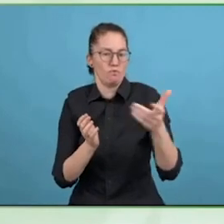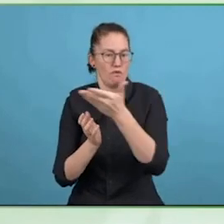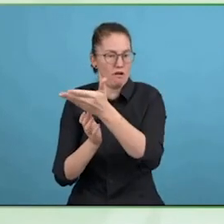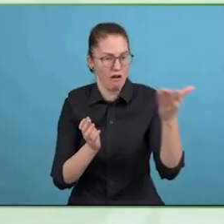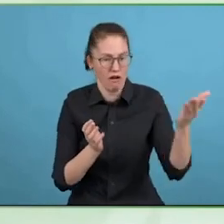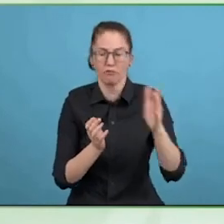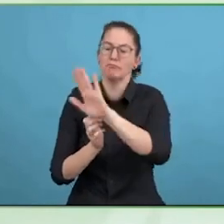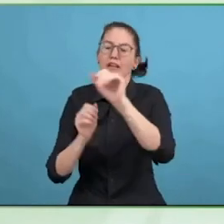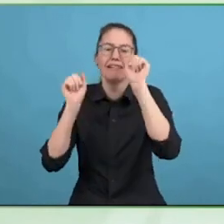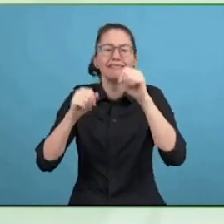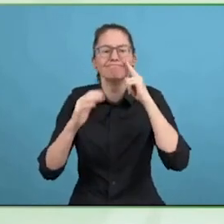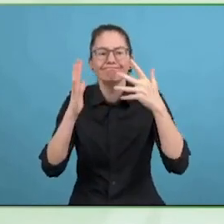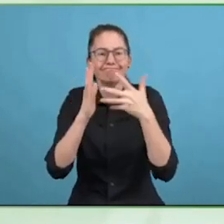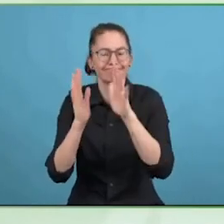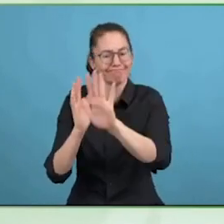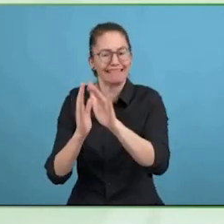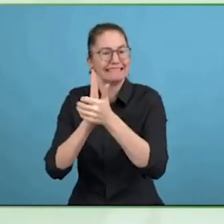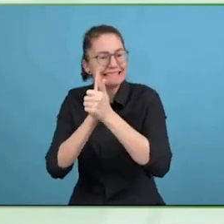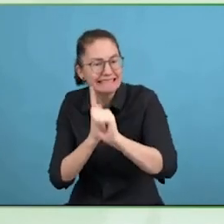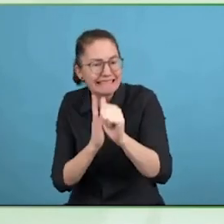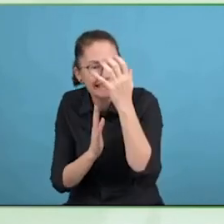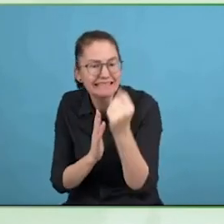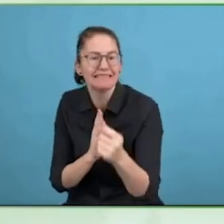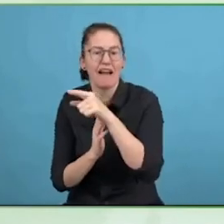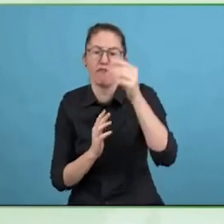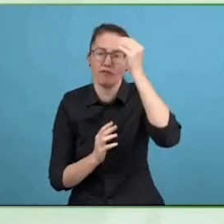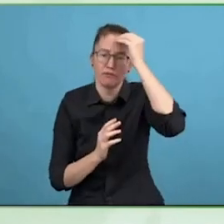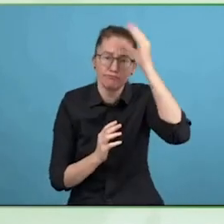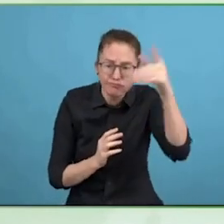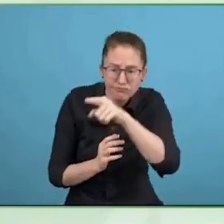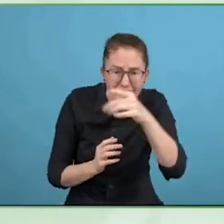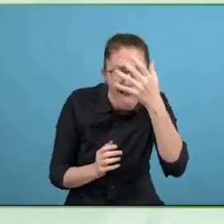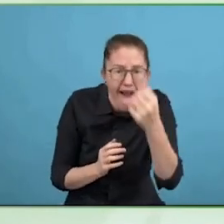certification which is more technical, so the broad